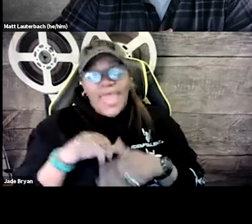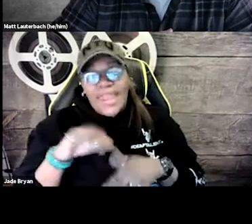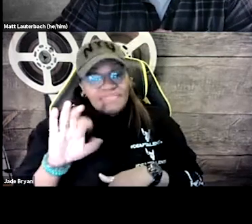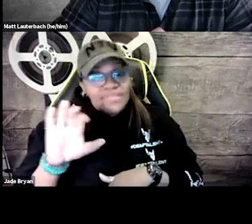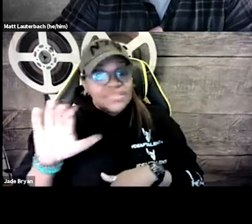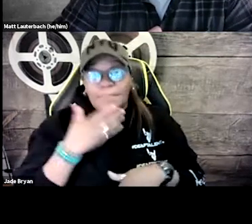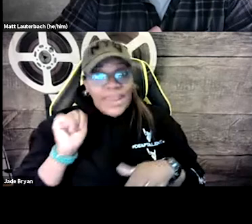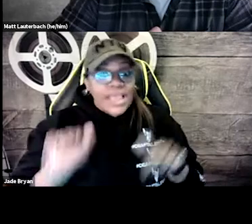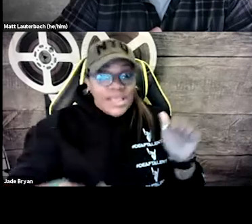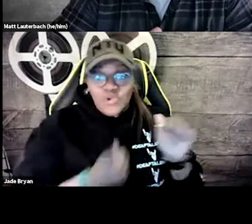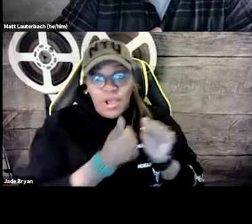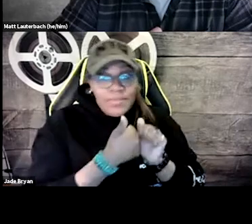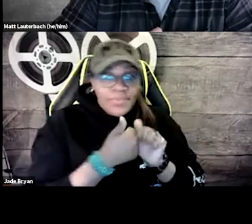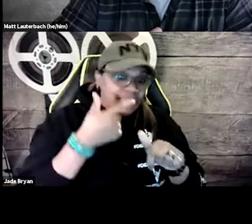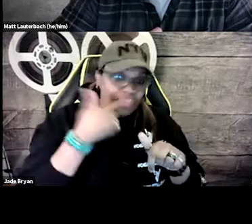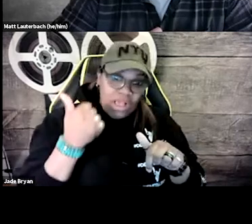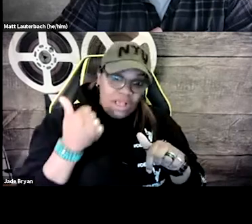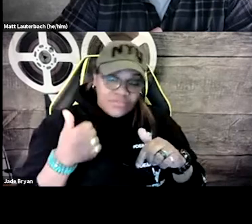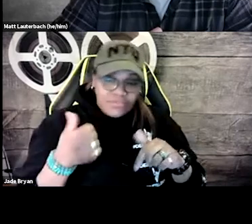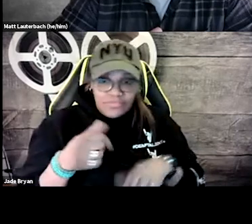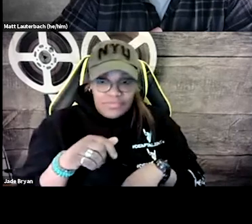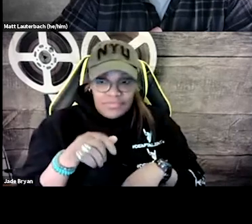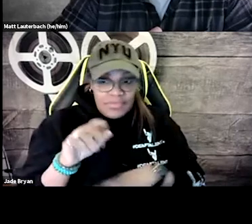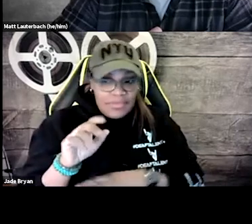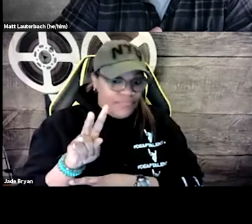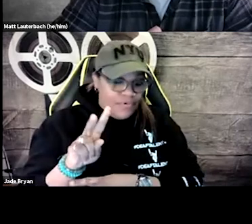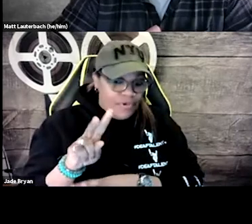So I just wanted to say that the FCC needs to go ahead and get caught up.